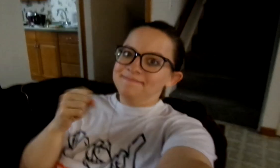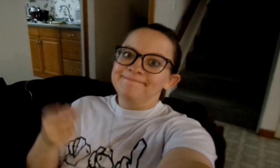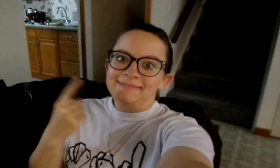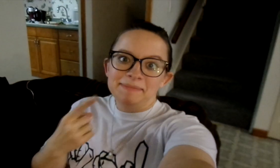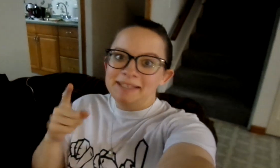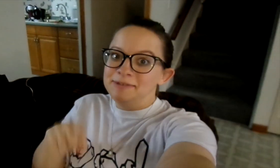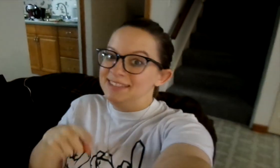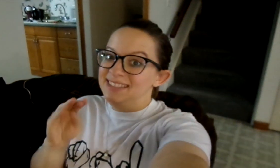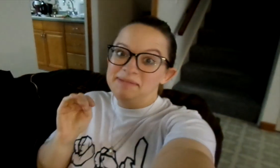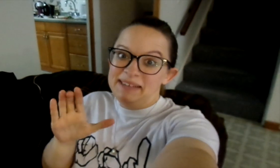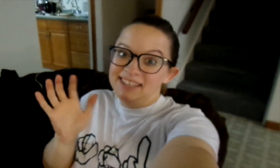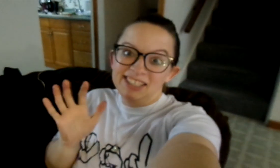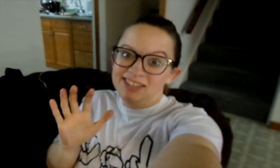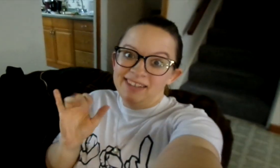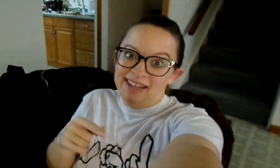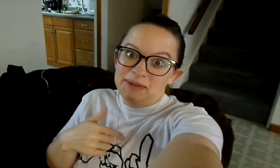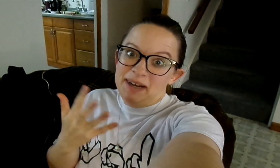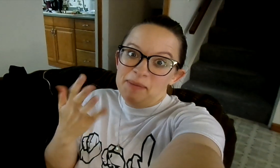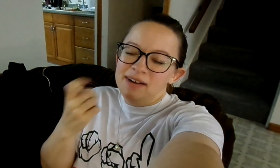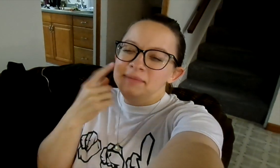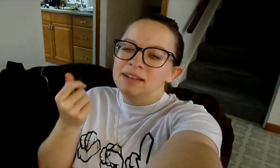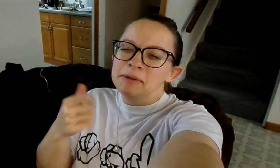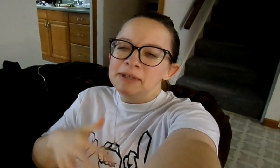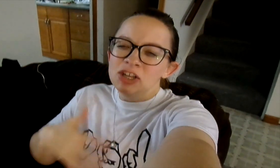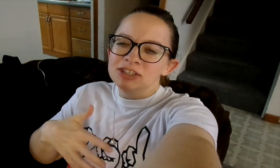Yep, sometimes you just need mac and cheese. That's what I wanted.